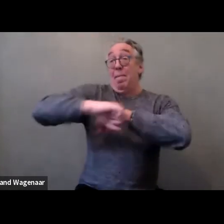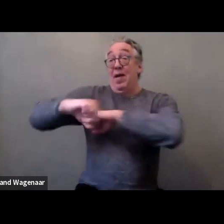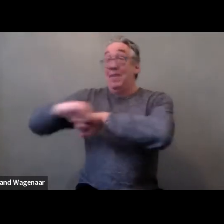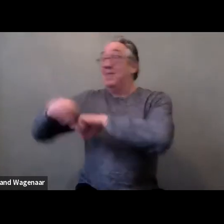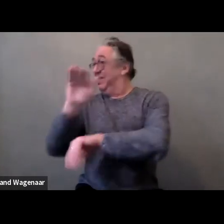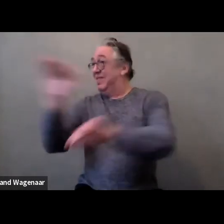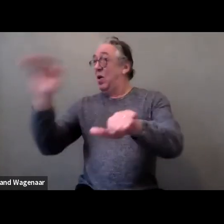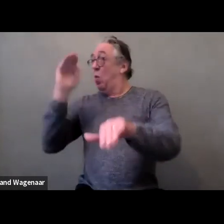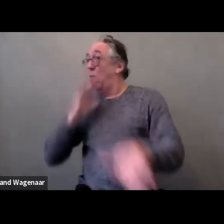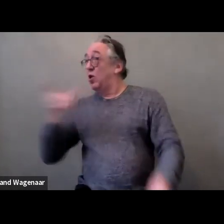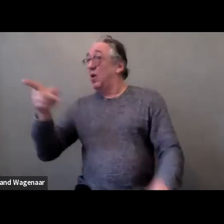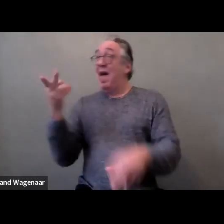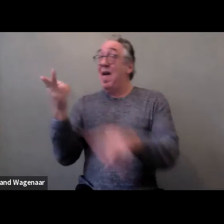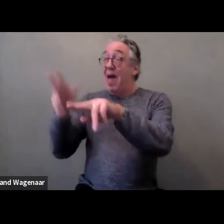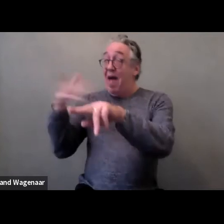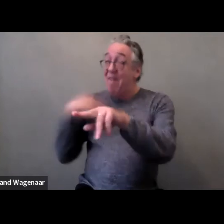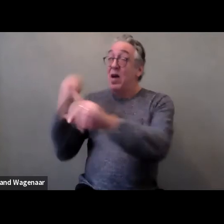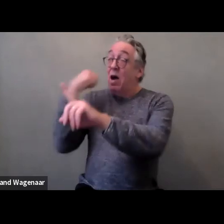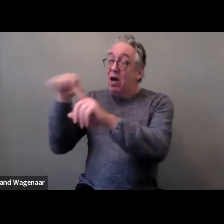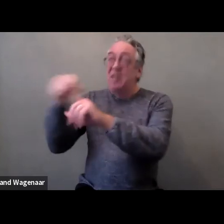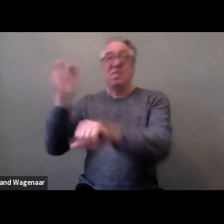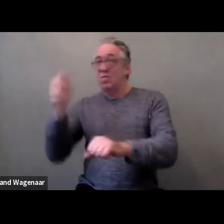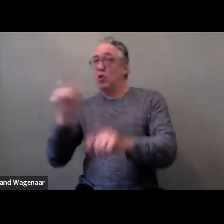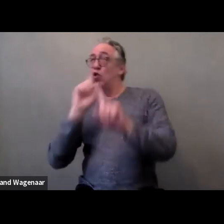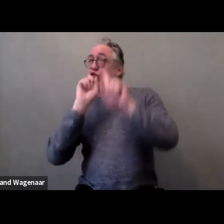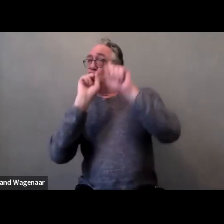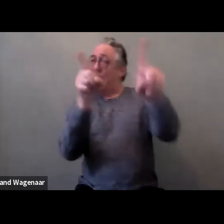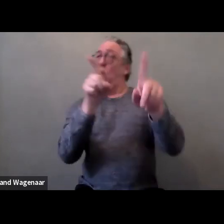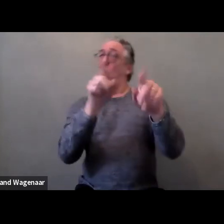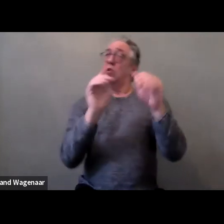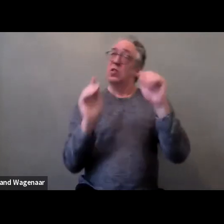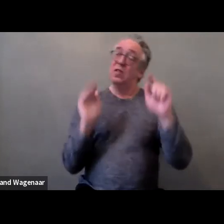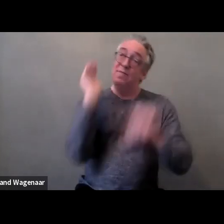And there was also certificates for people with disabilities